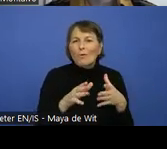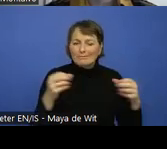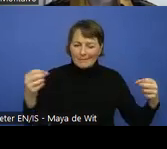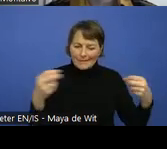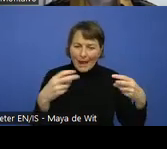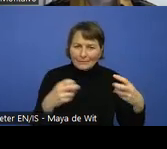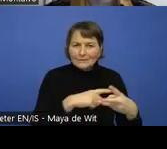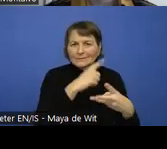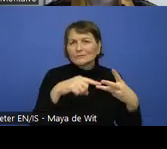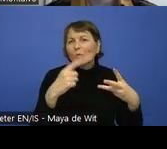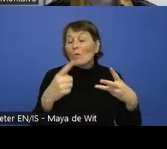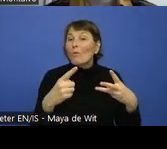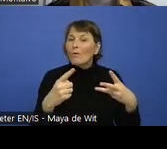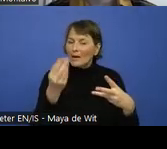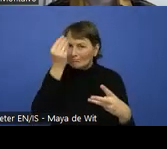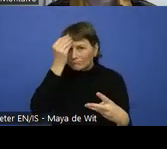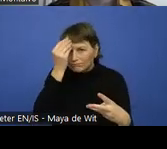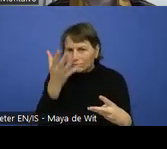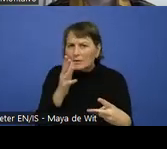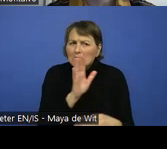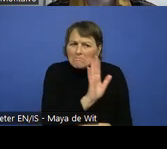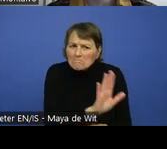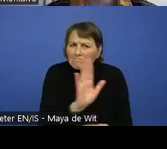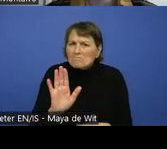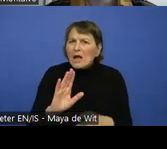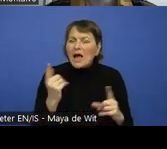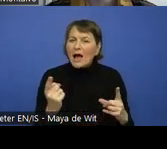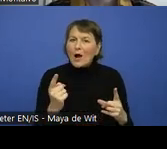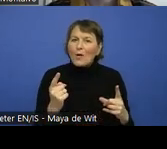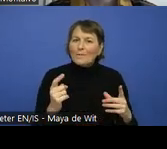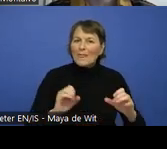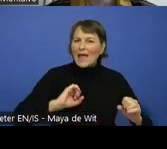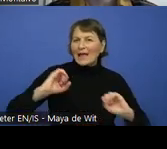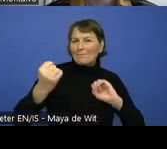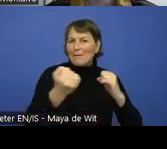some knowledge on the different types of animations that can create seizures and physical reactions.